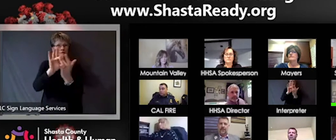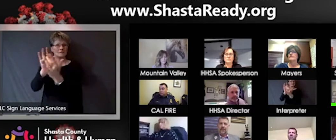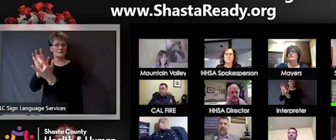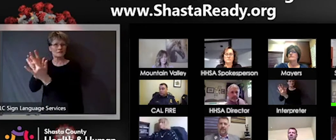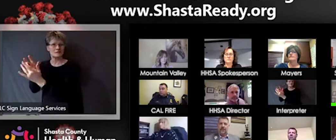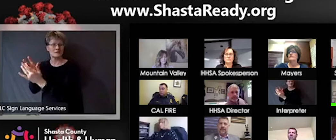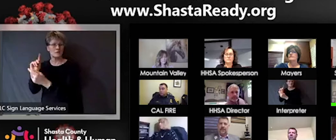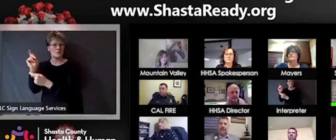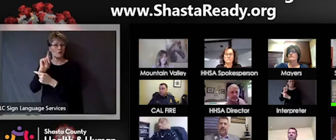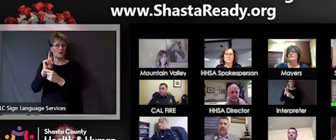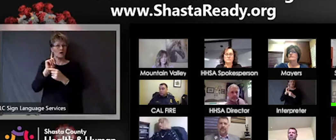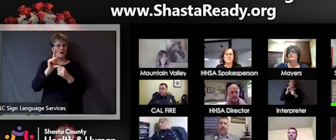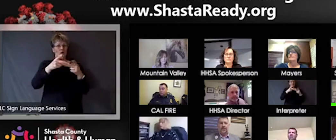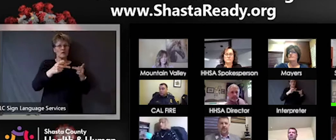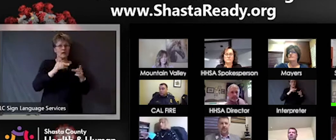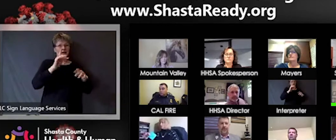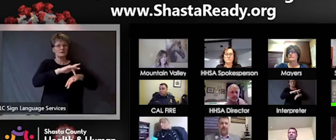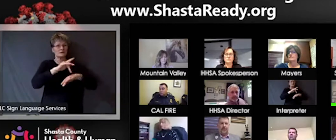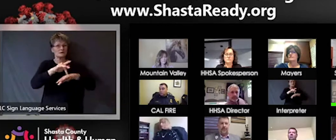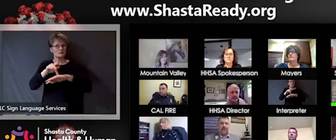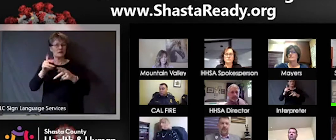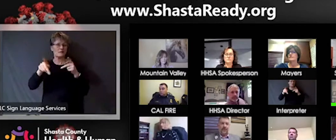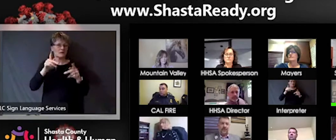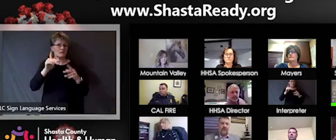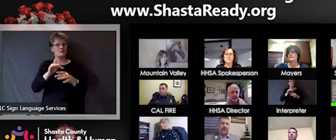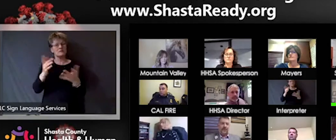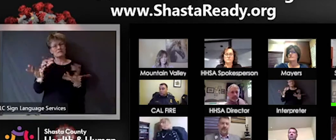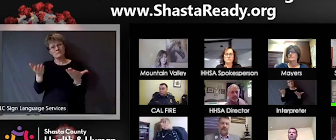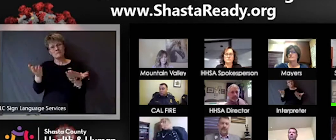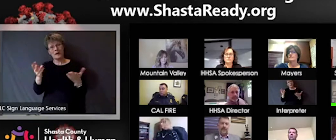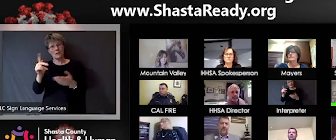that like that come along, but none that I'm aware of